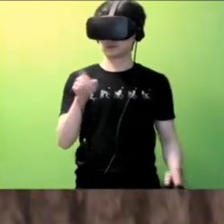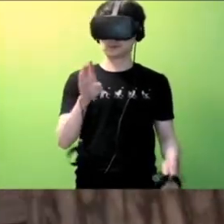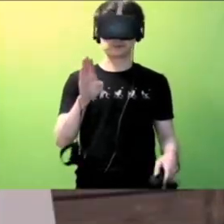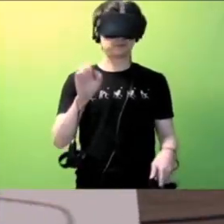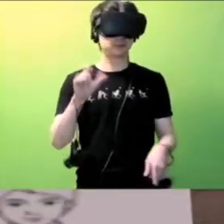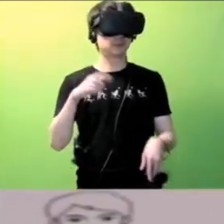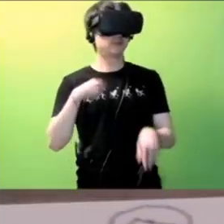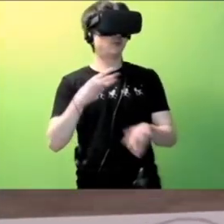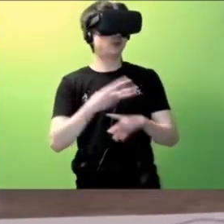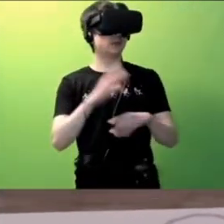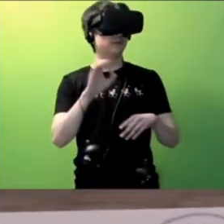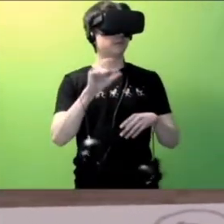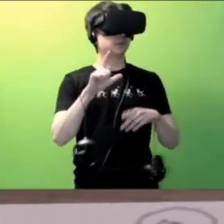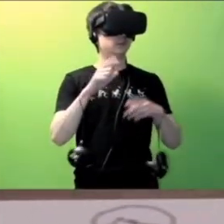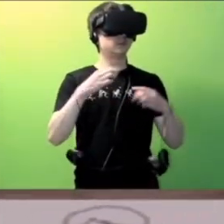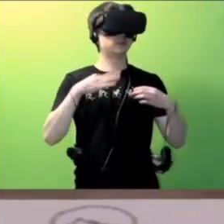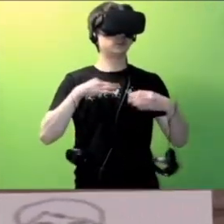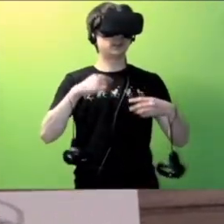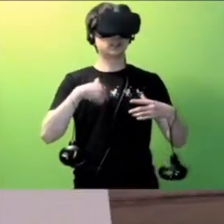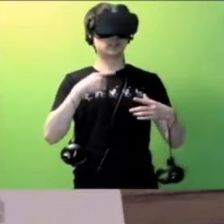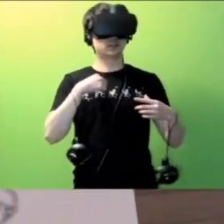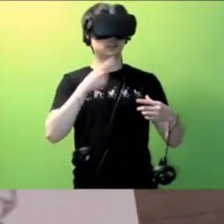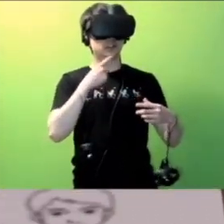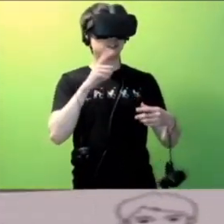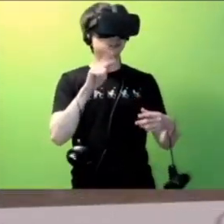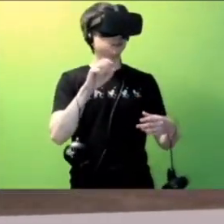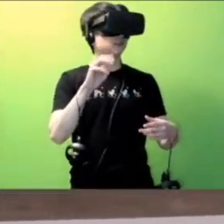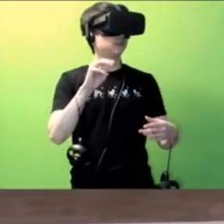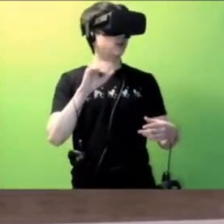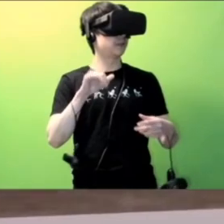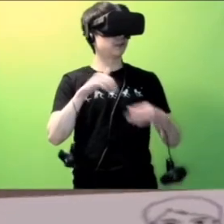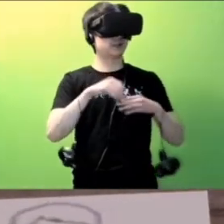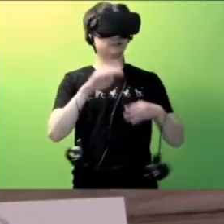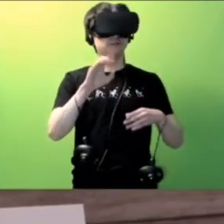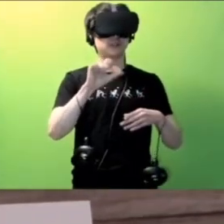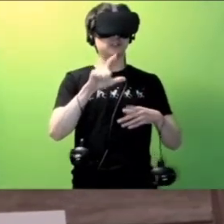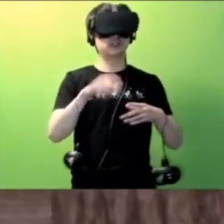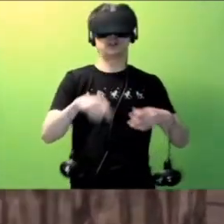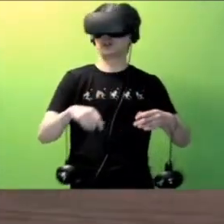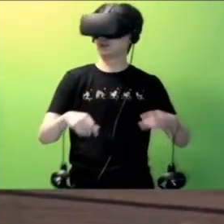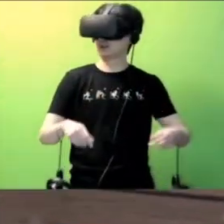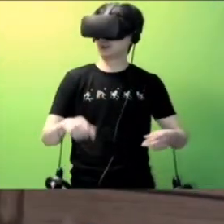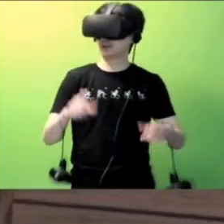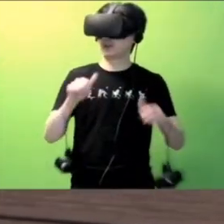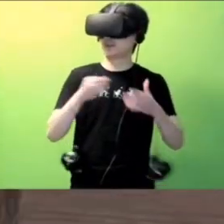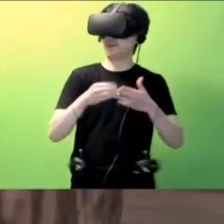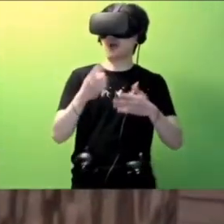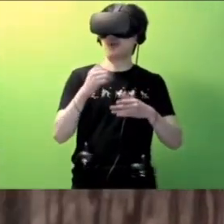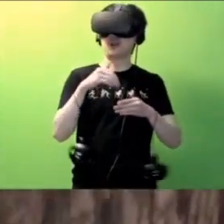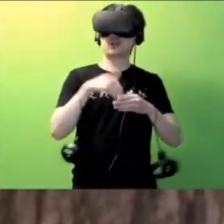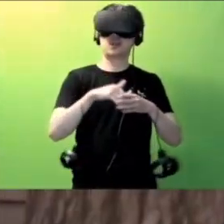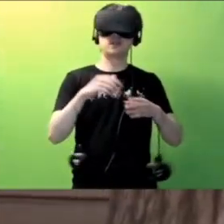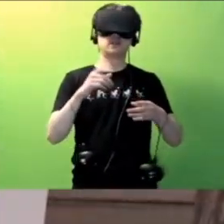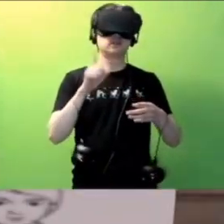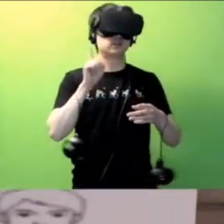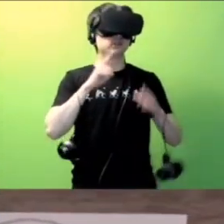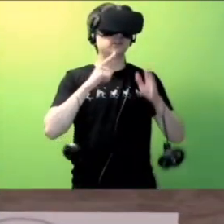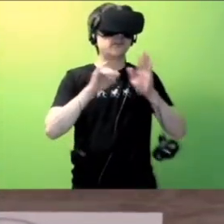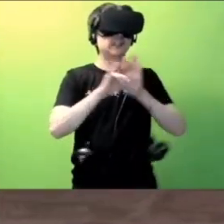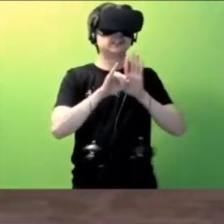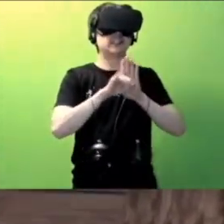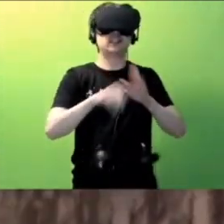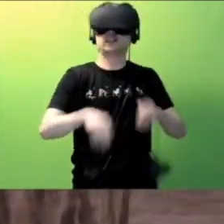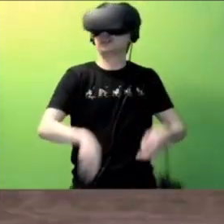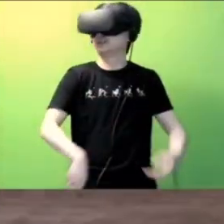BSL. I'm wearing the BSL shirt that signs Tommy. You can buy the shirt from Deaf Identity